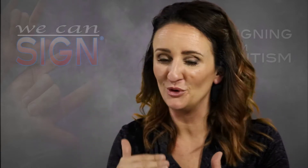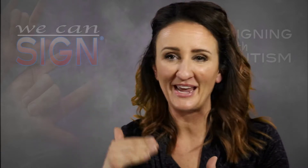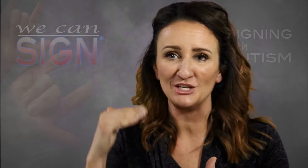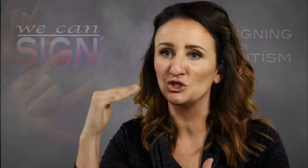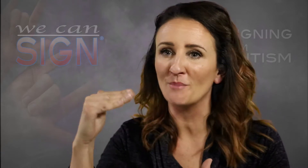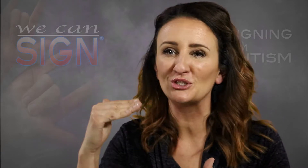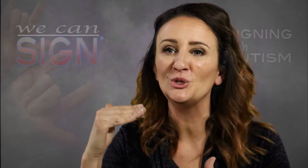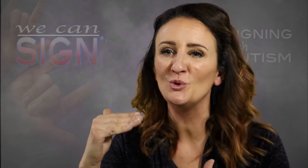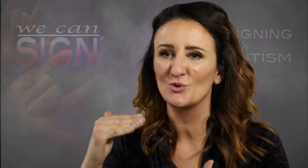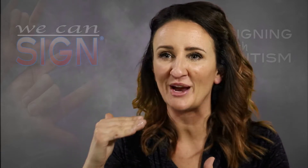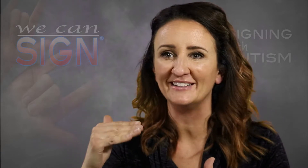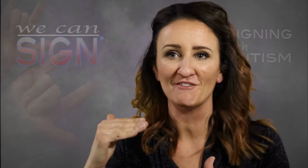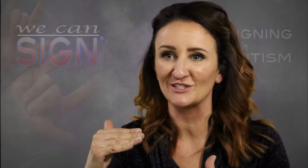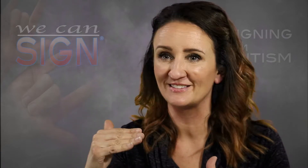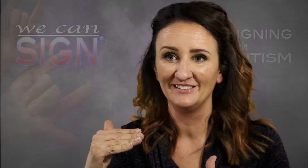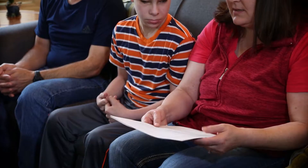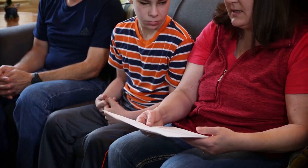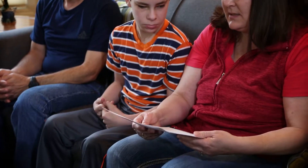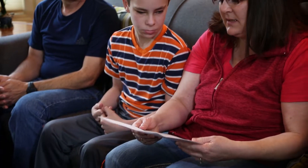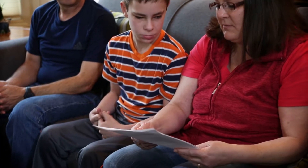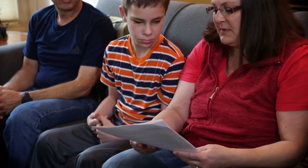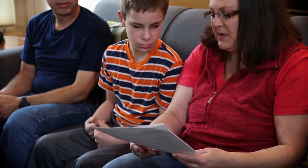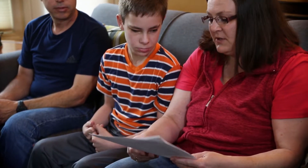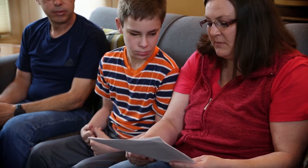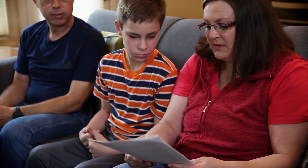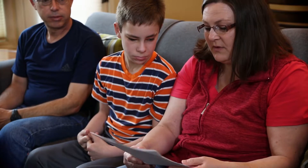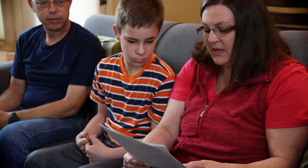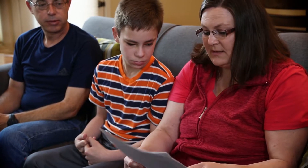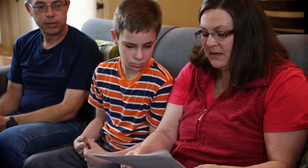jumped two grade levels. He's seen the same speech therapist for the last 10 years, in his last assessment